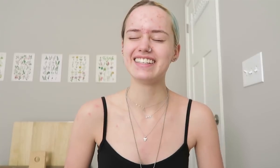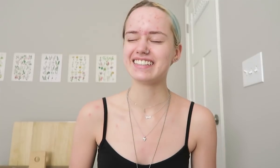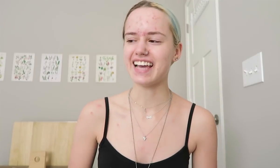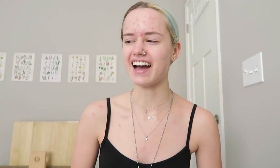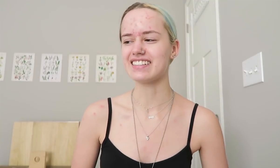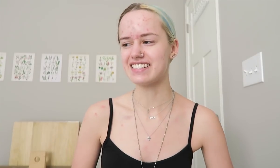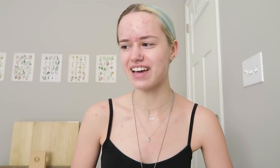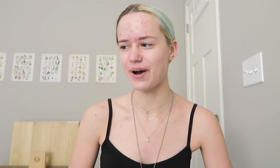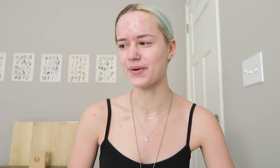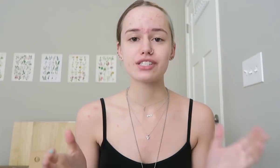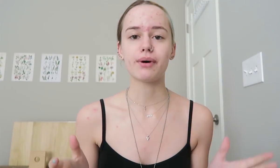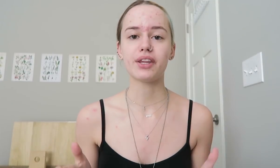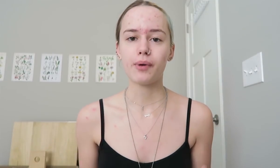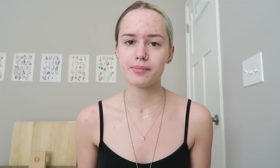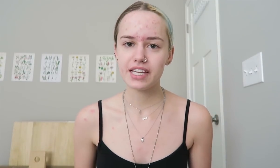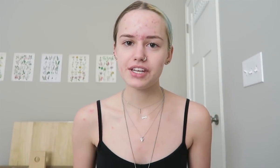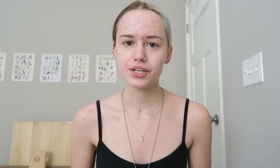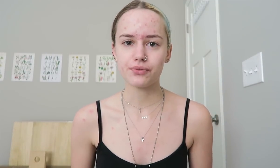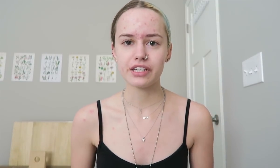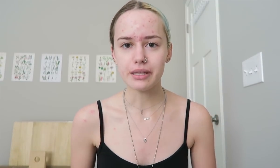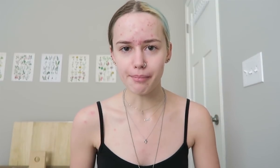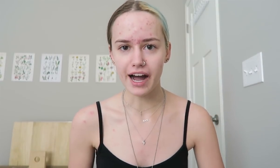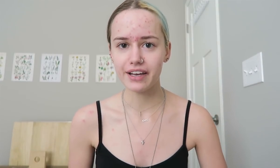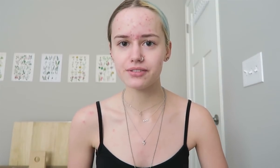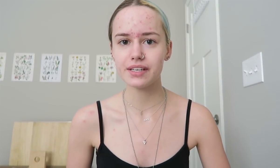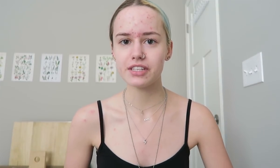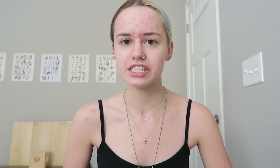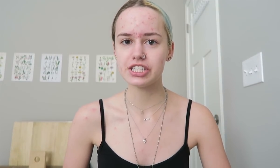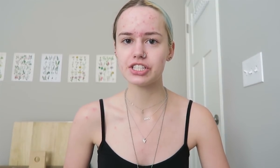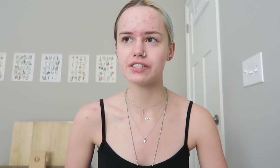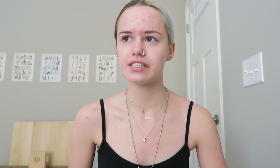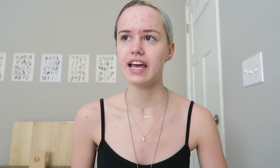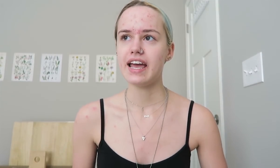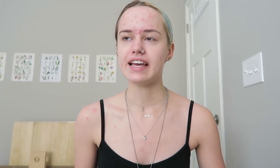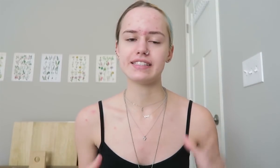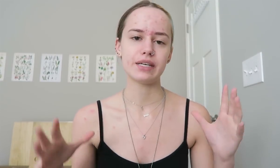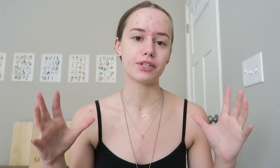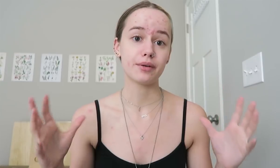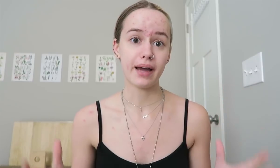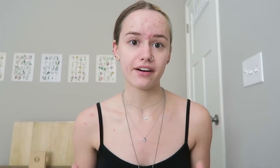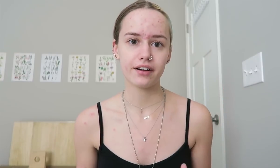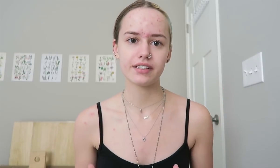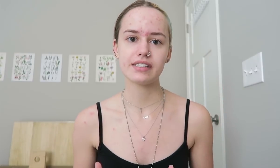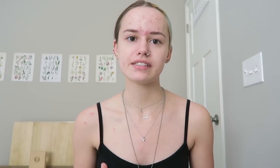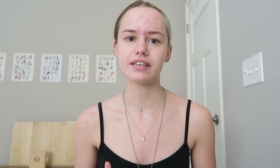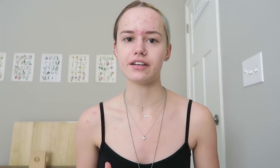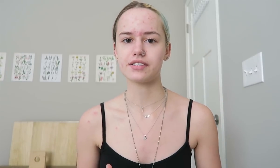yeah, so. So on the website you can read the bio's of the teachers and see what their background is, there's some